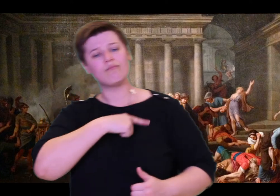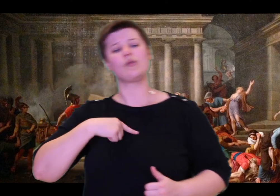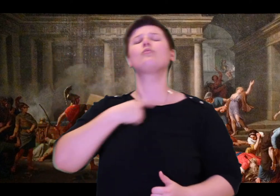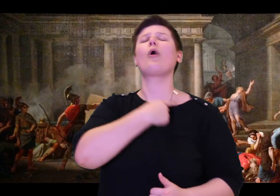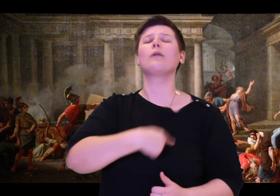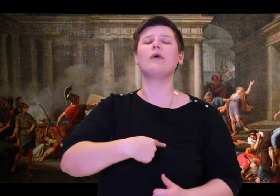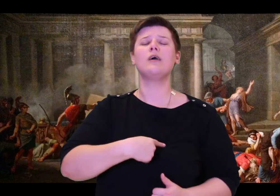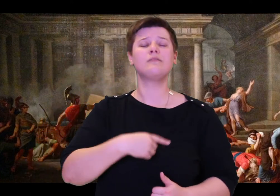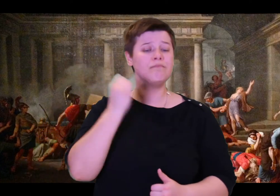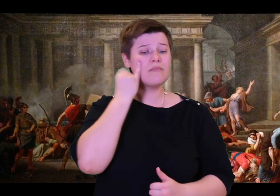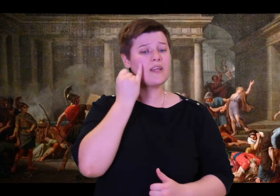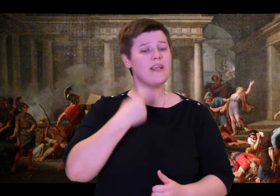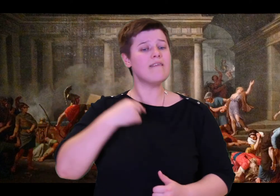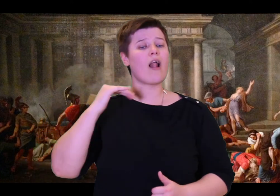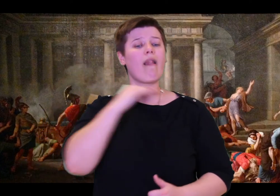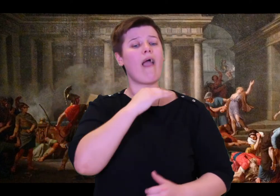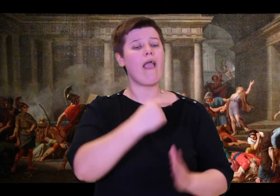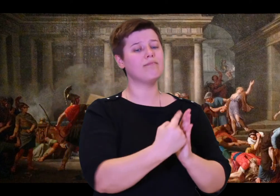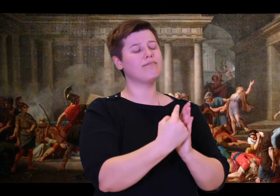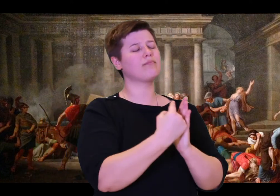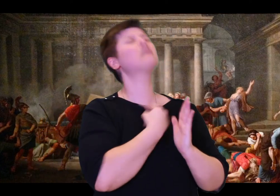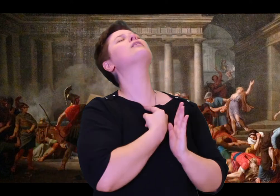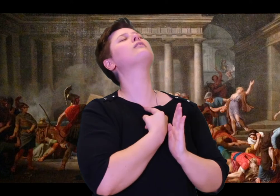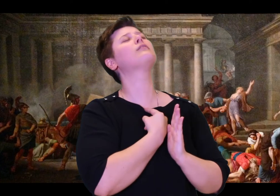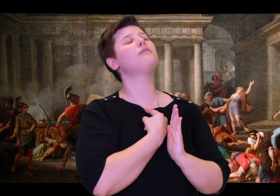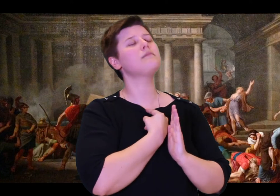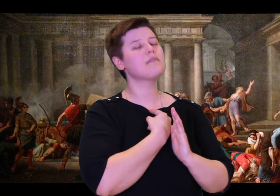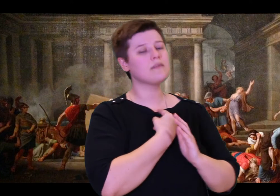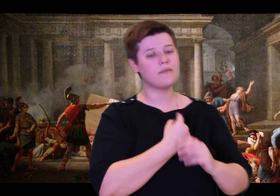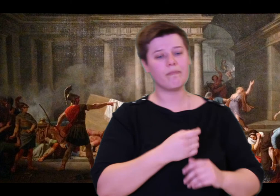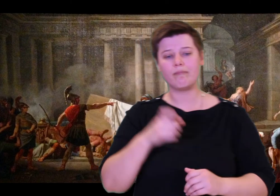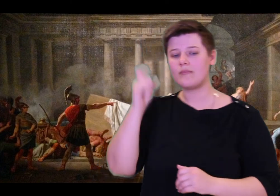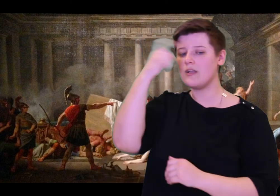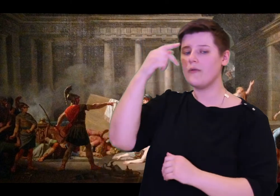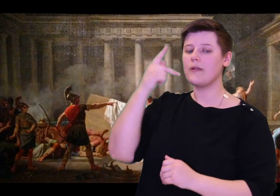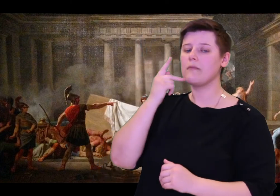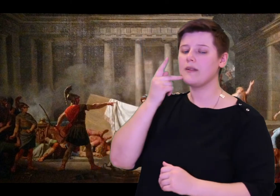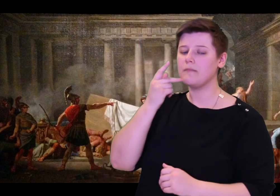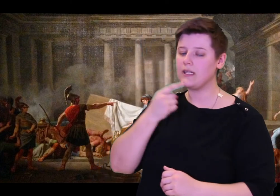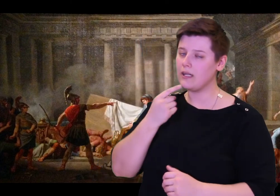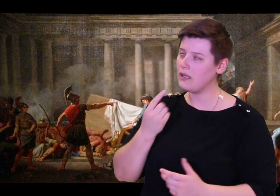proof! When I was washing him, I felt the scar made when the boar impaled him with